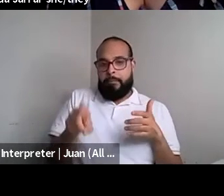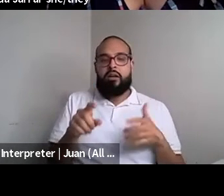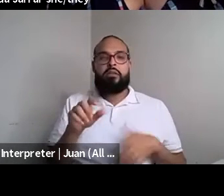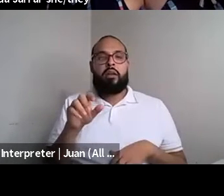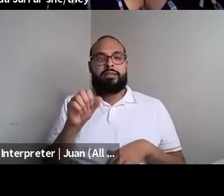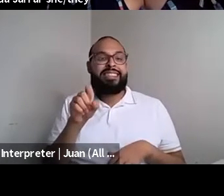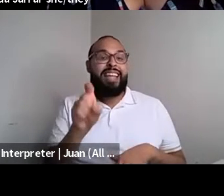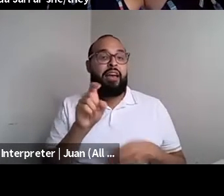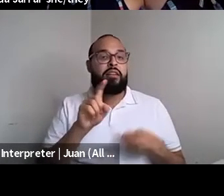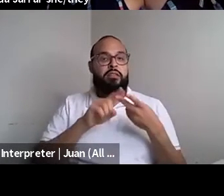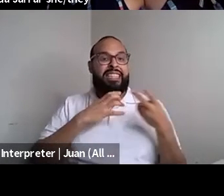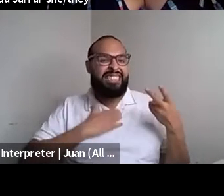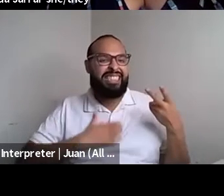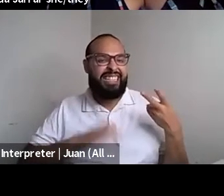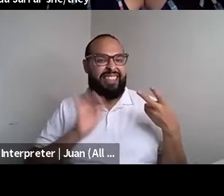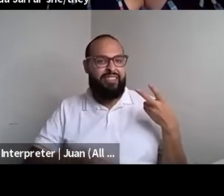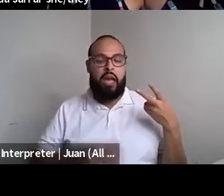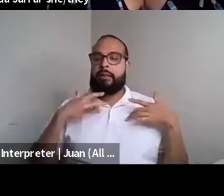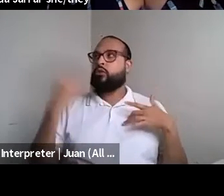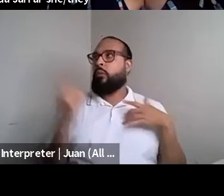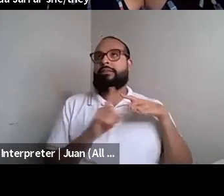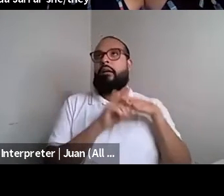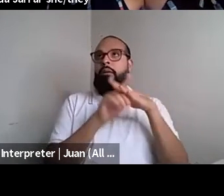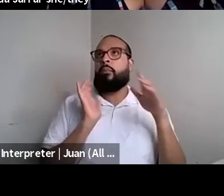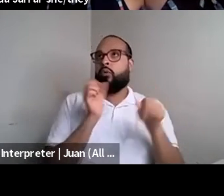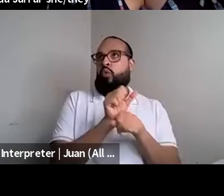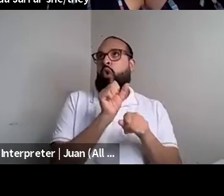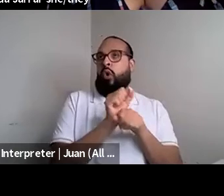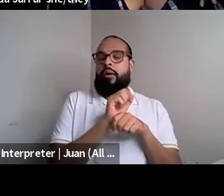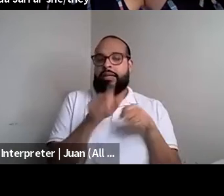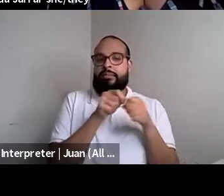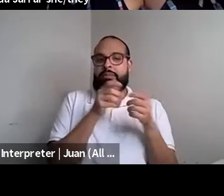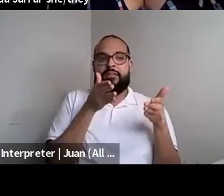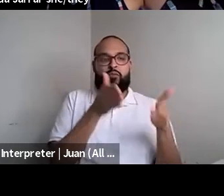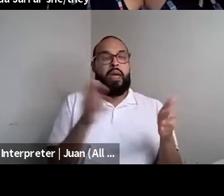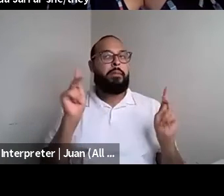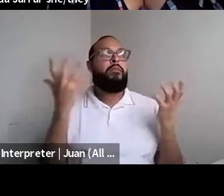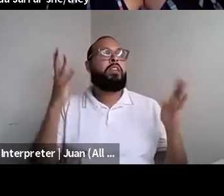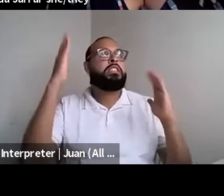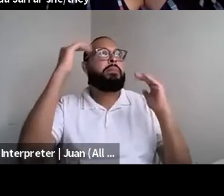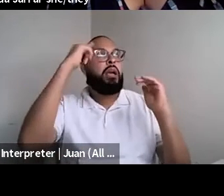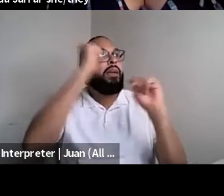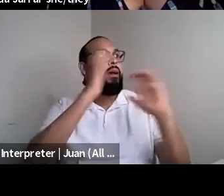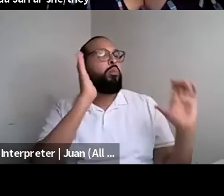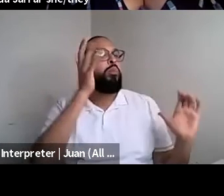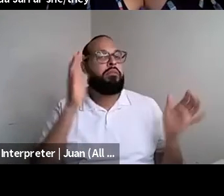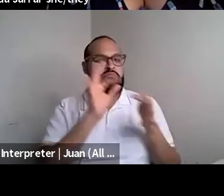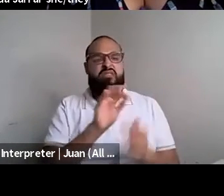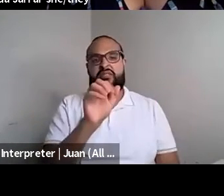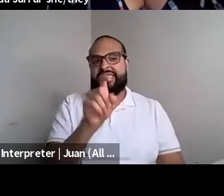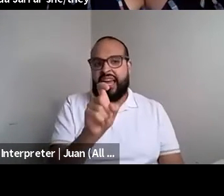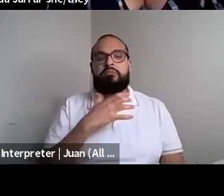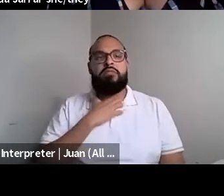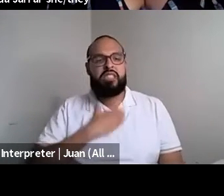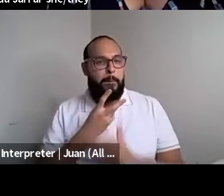Kenyon Farrow (he/him/his): Present in a particular kind of way. And so I'm curious to know, like for you, um, you know, how do you how like